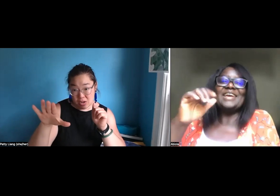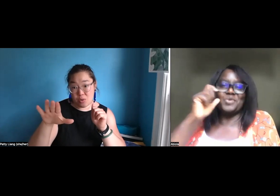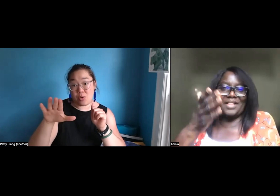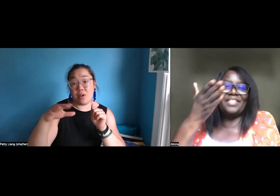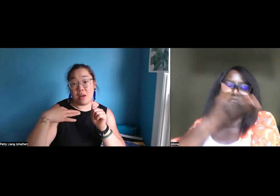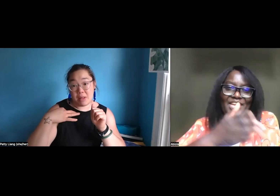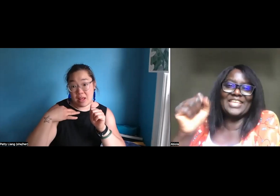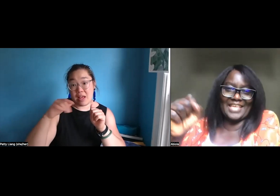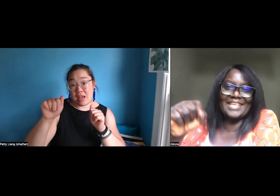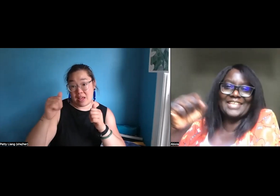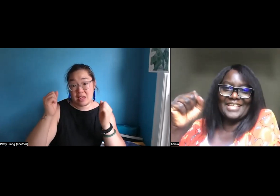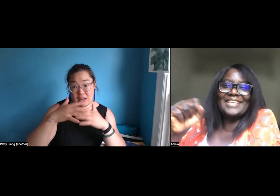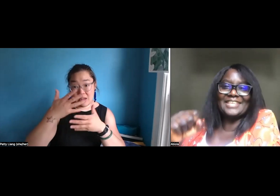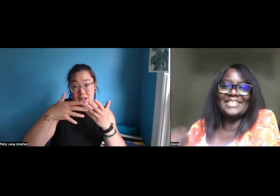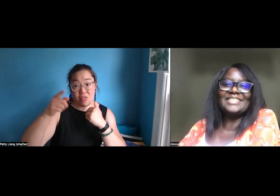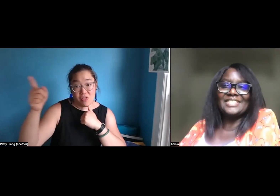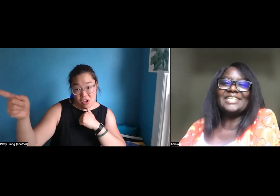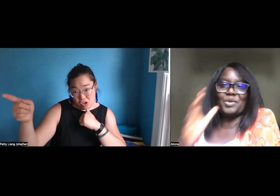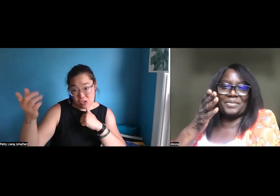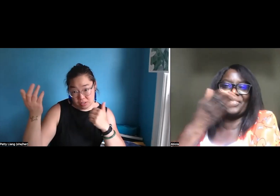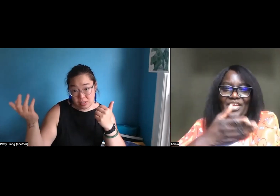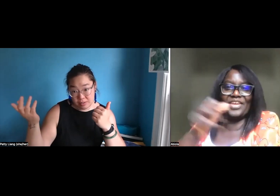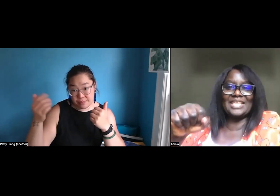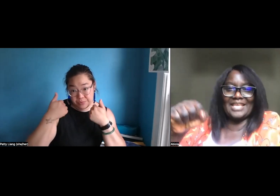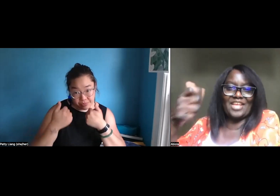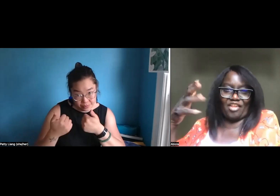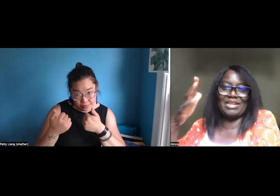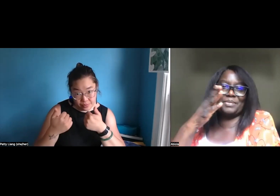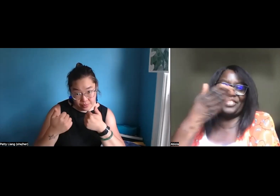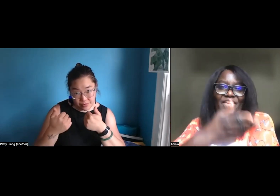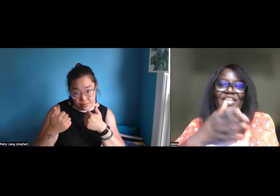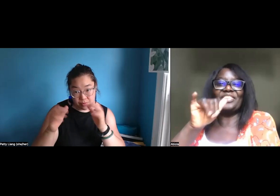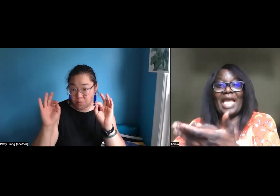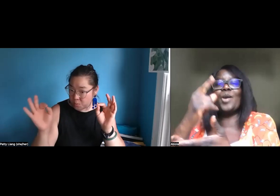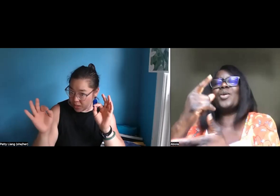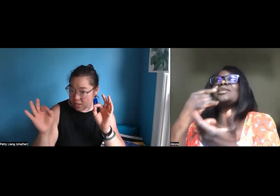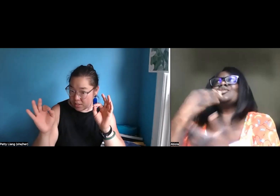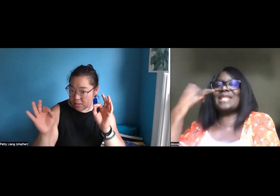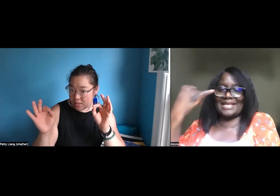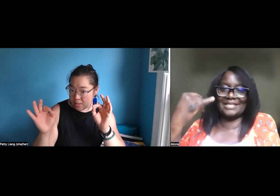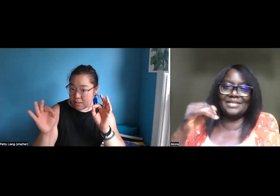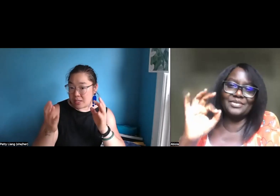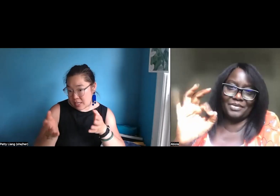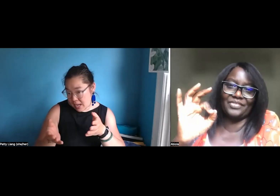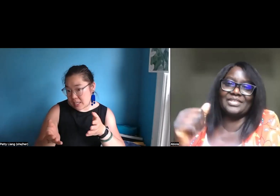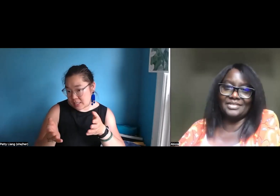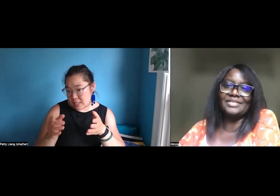That's right. That's right. Yeah I'll be there. Yeah I encourage you to